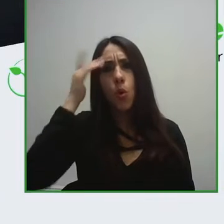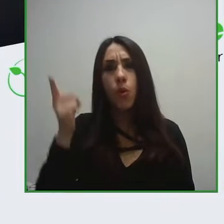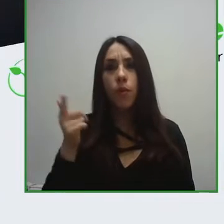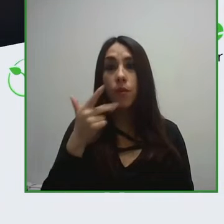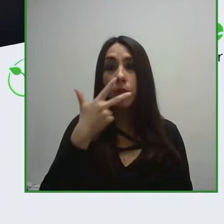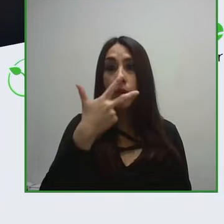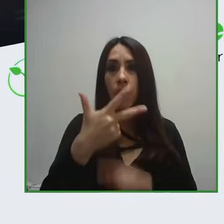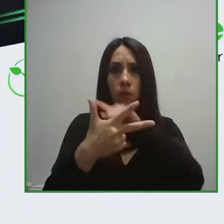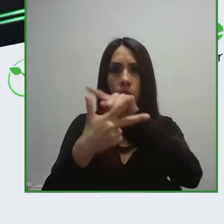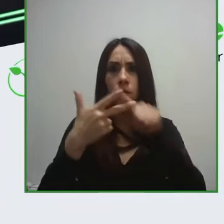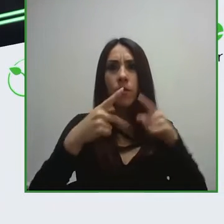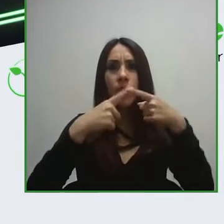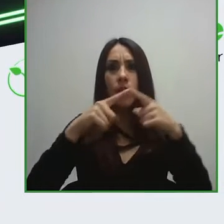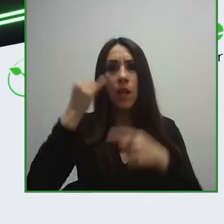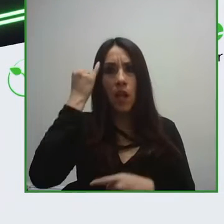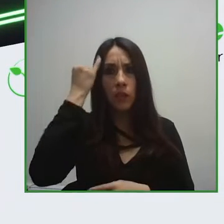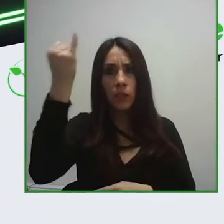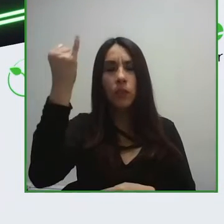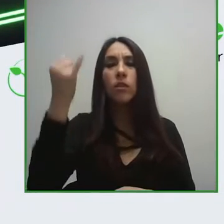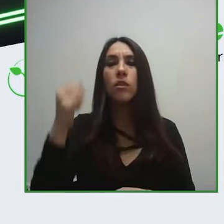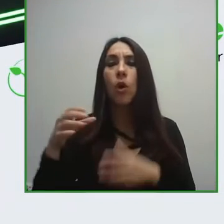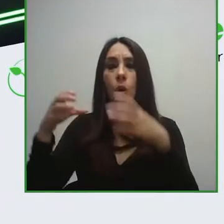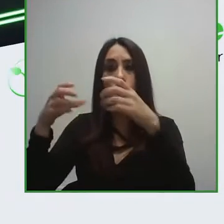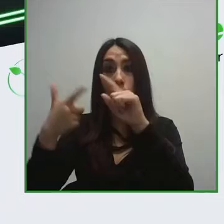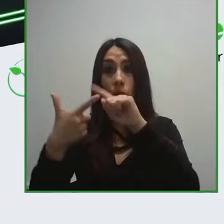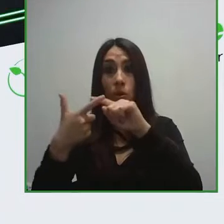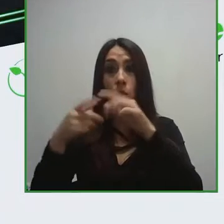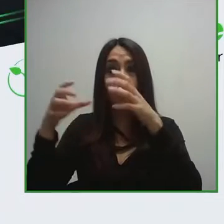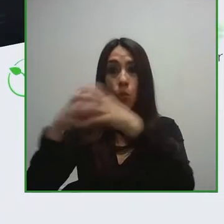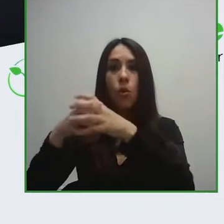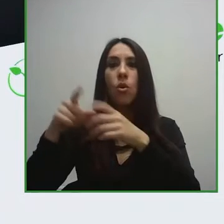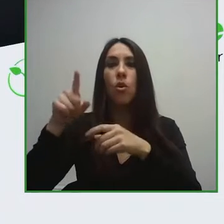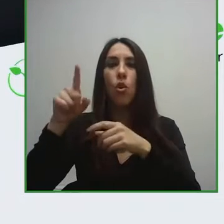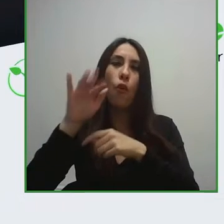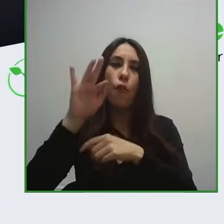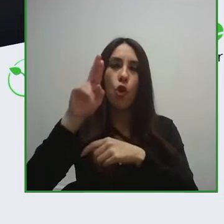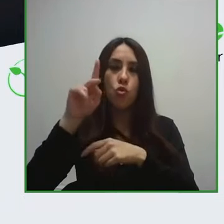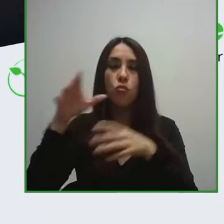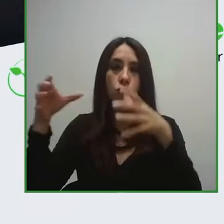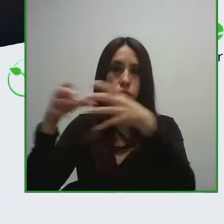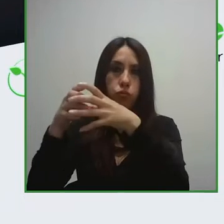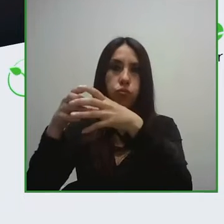eres a chilean foundation that has created inclusive unicycles that can take